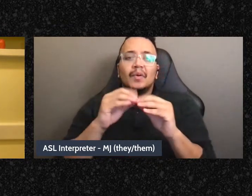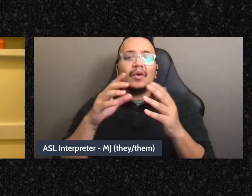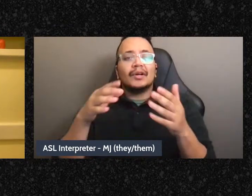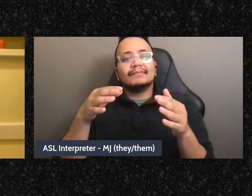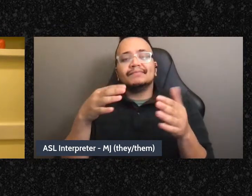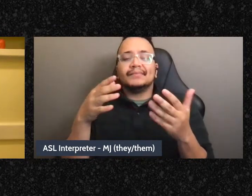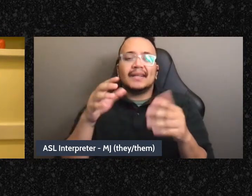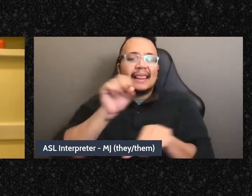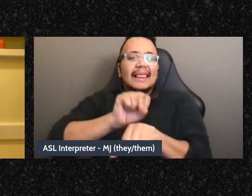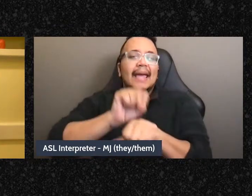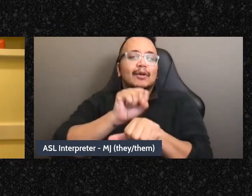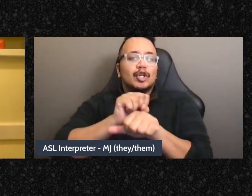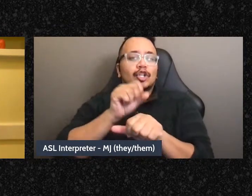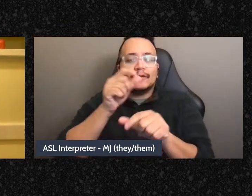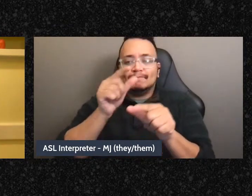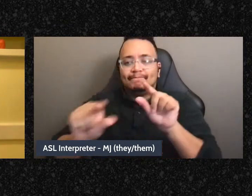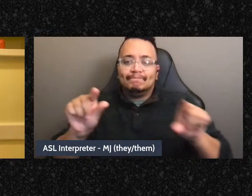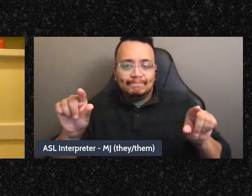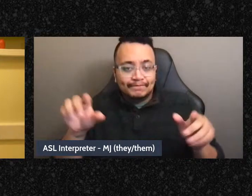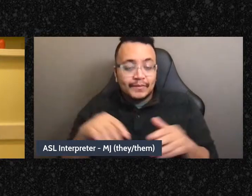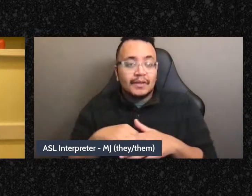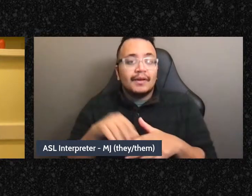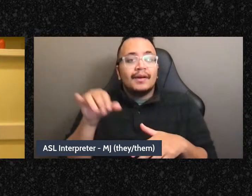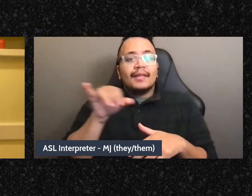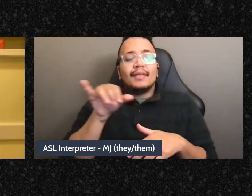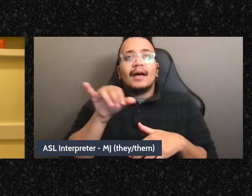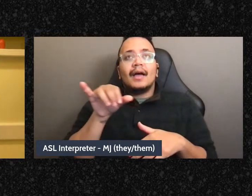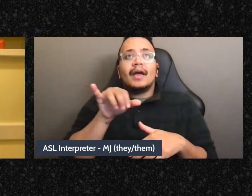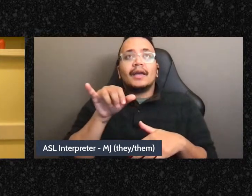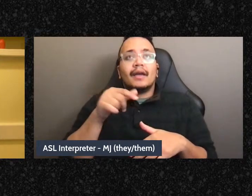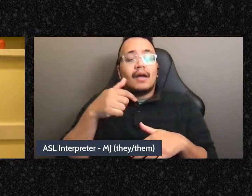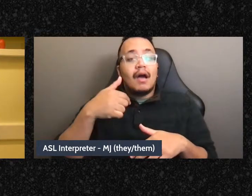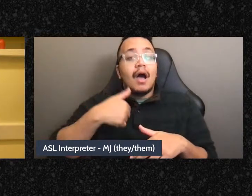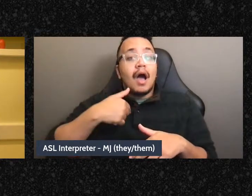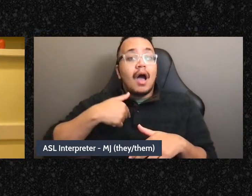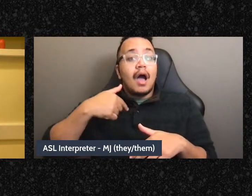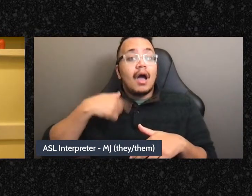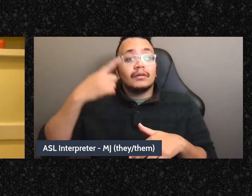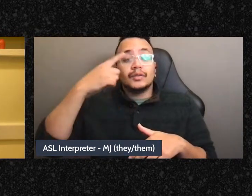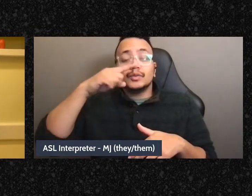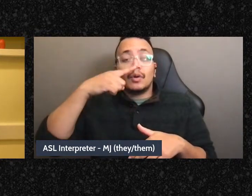group that is-I want to be part of the group that is, um, supporting encampments when they're